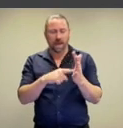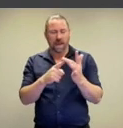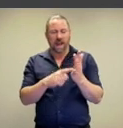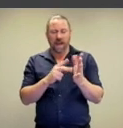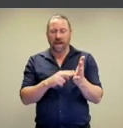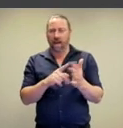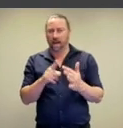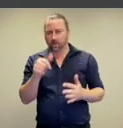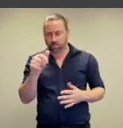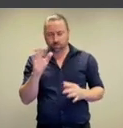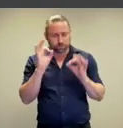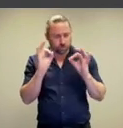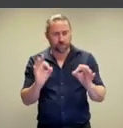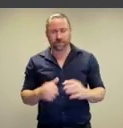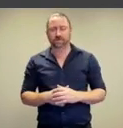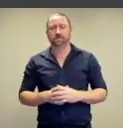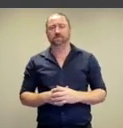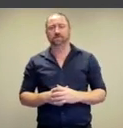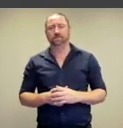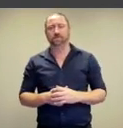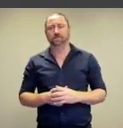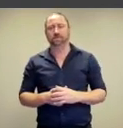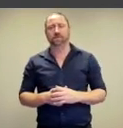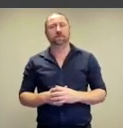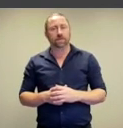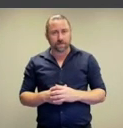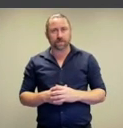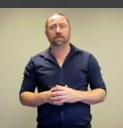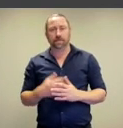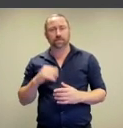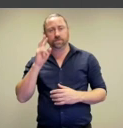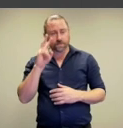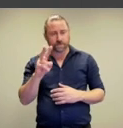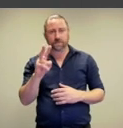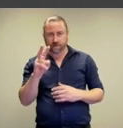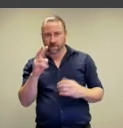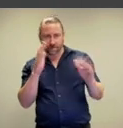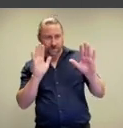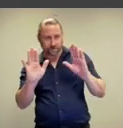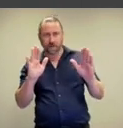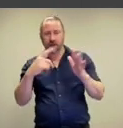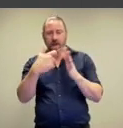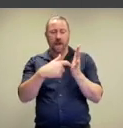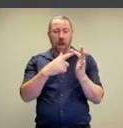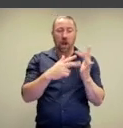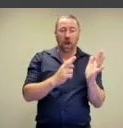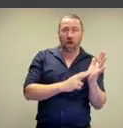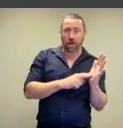full points to you Iliane, that is absolutely perfect!